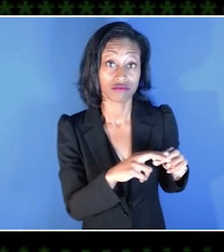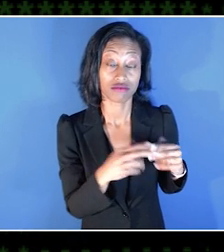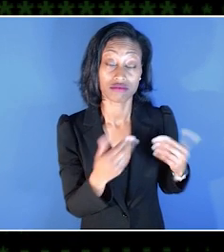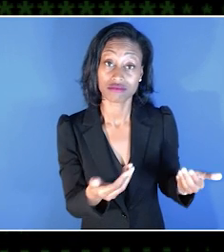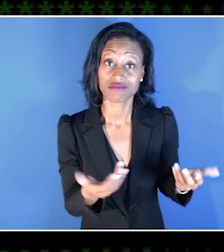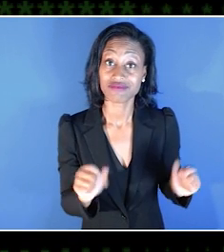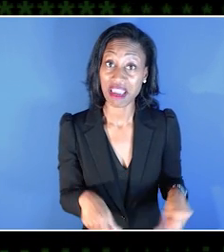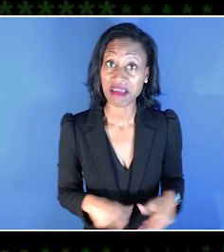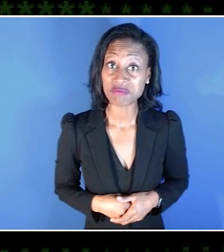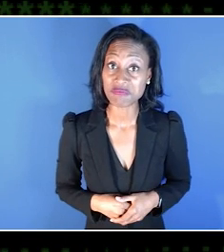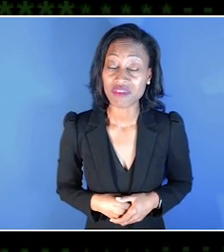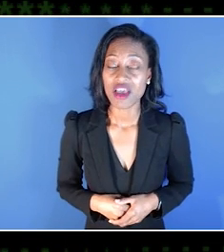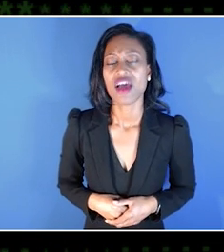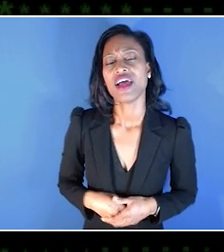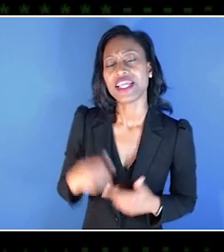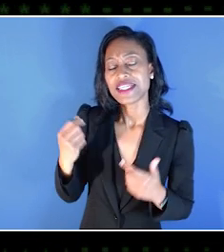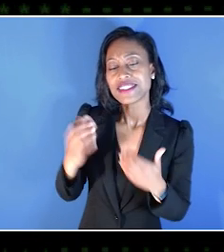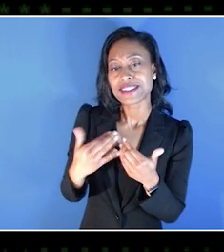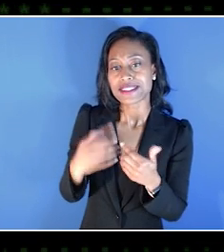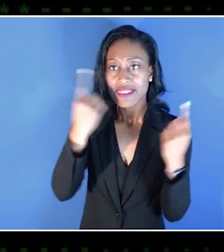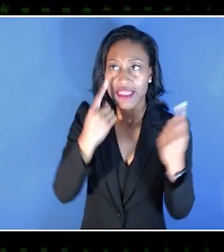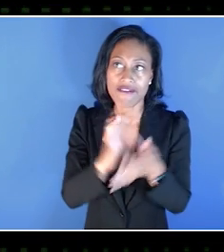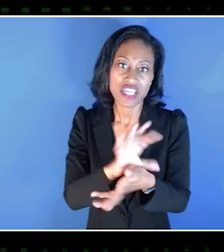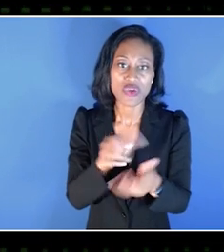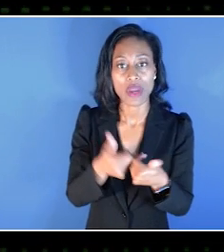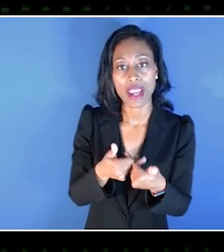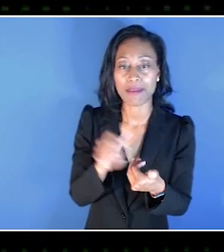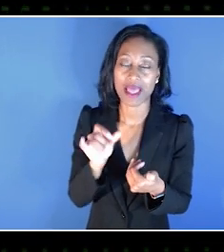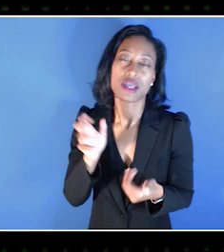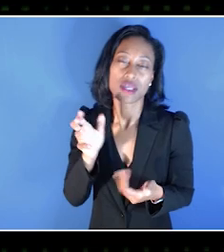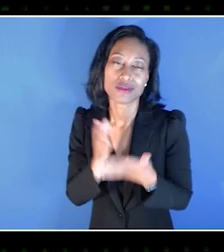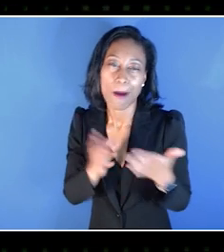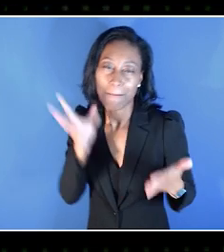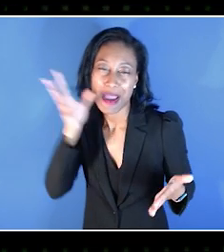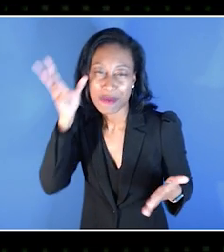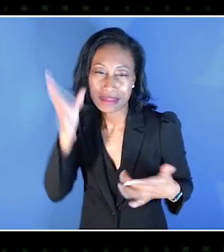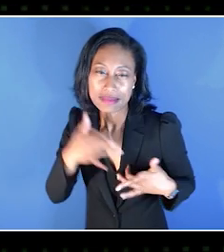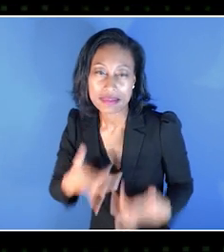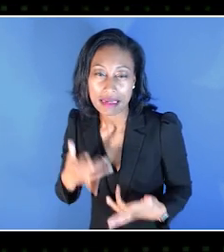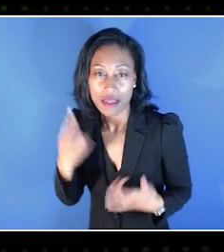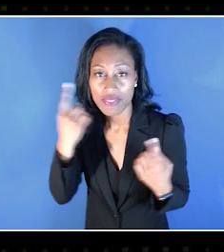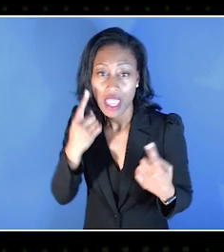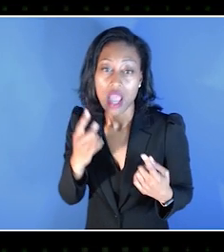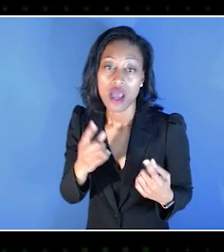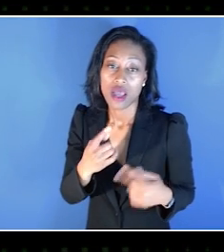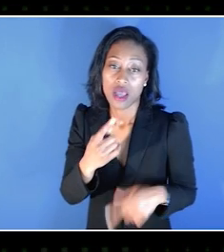I think it's easy to think "Well, it's only video games," and some parents might think, "Actually, I wouldn't mind it